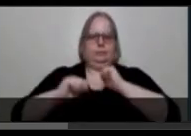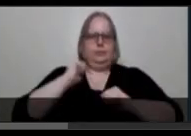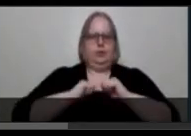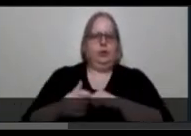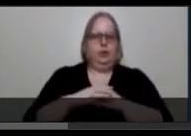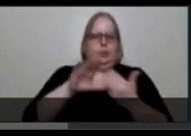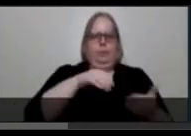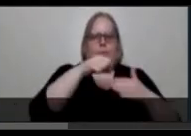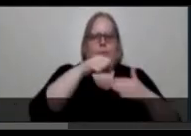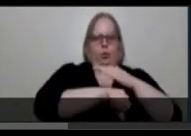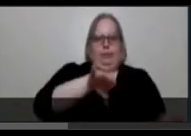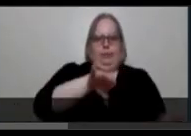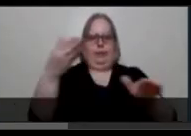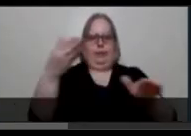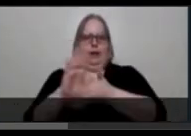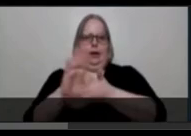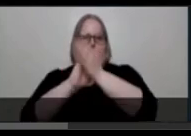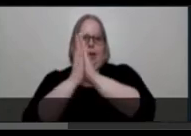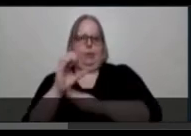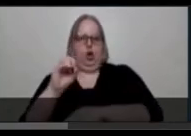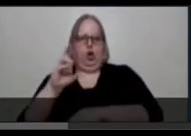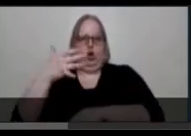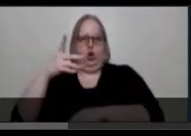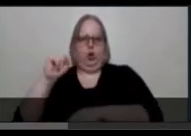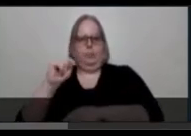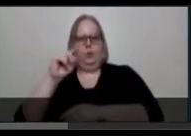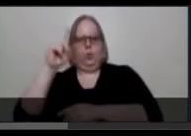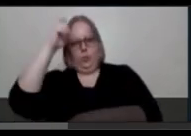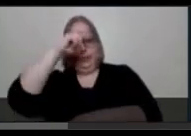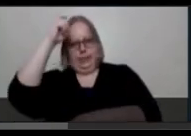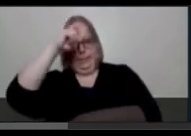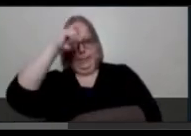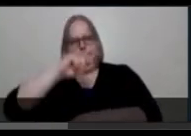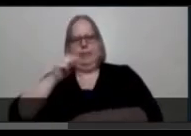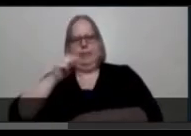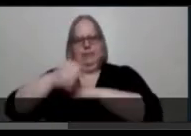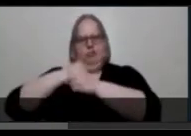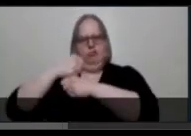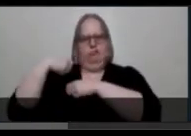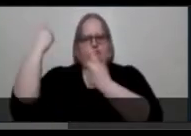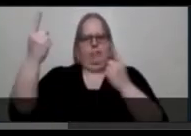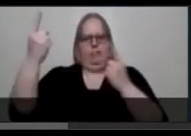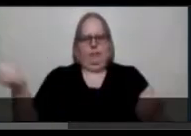Anniversary Performance. The image is a white background with the silhouette of a person in